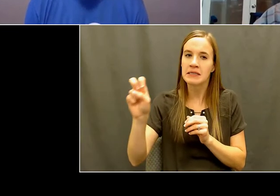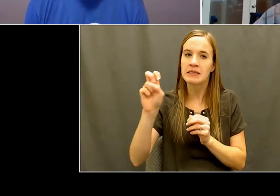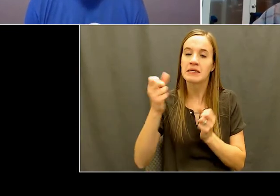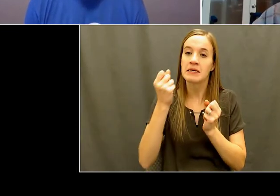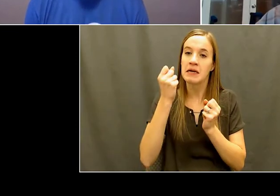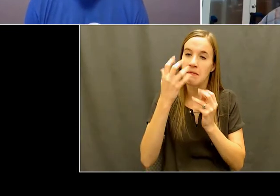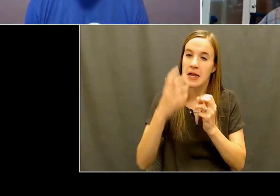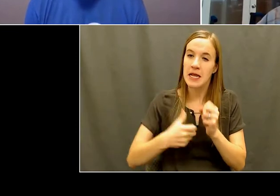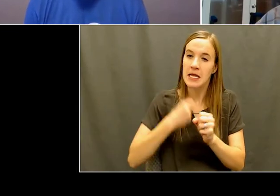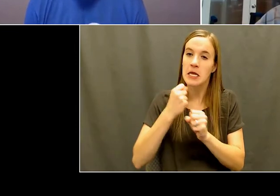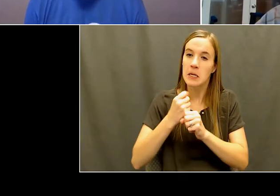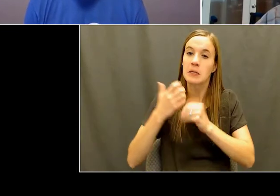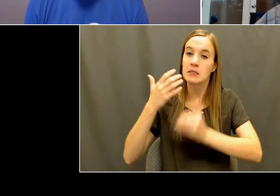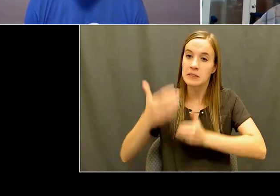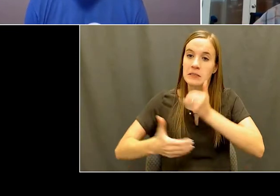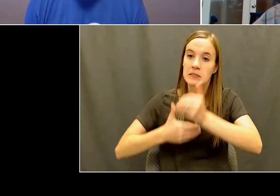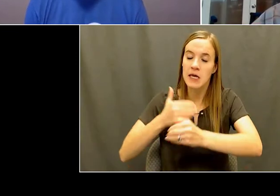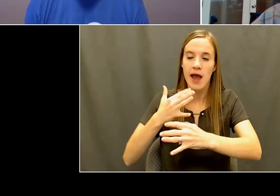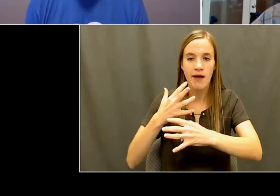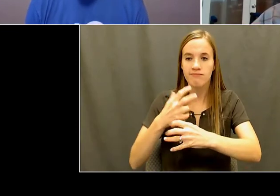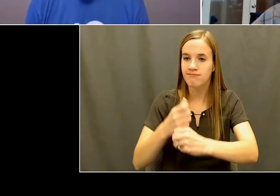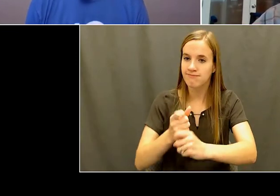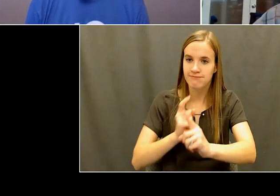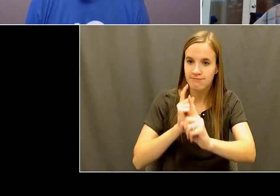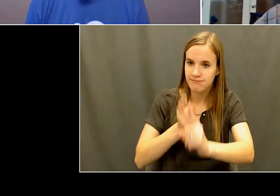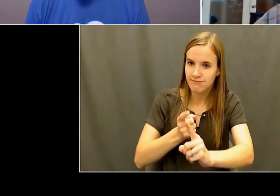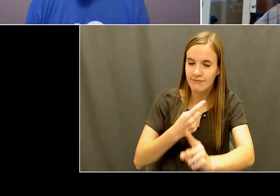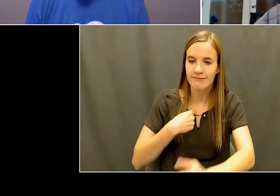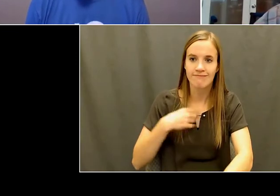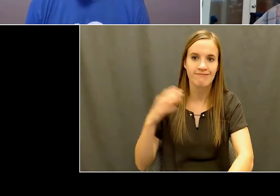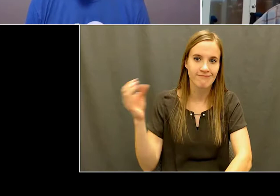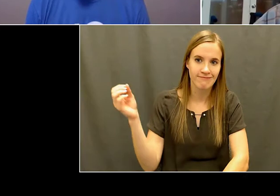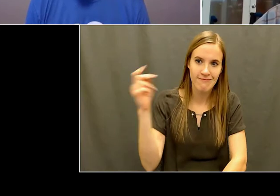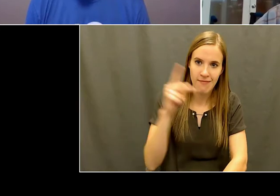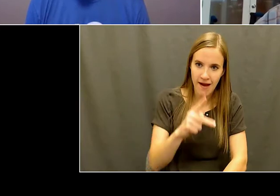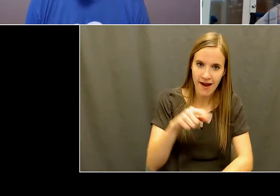shorten the story, but I've worked my way into the Elk's